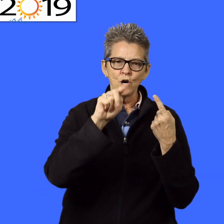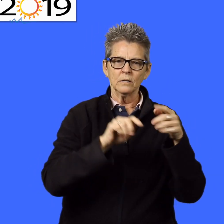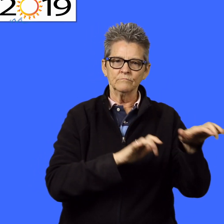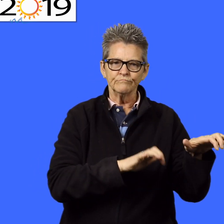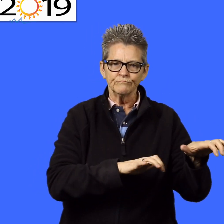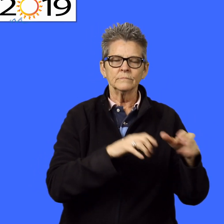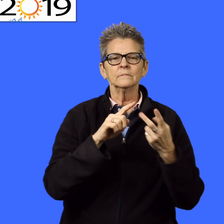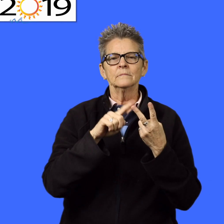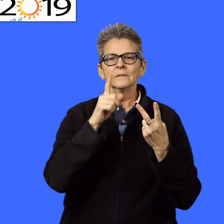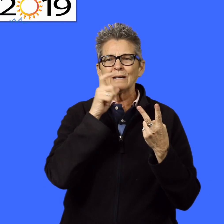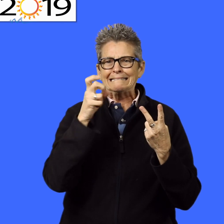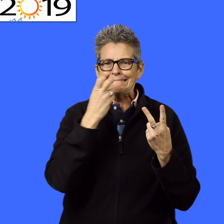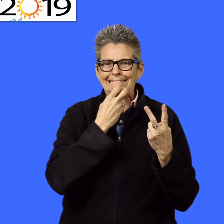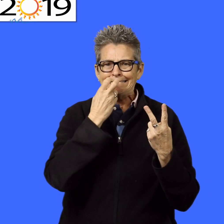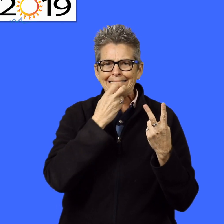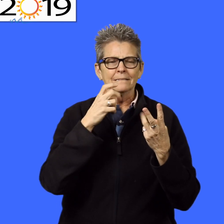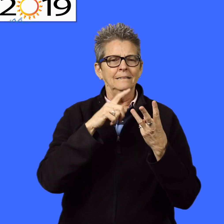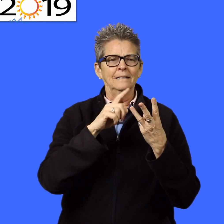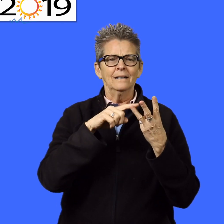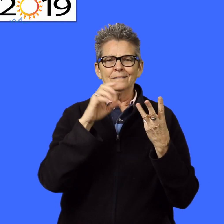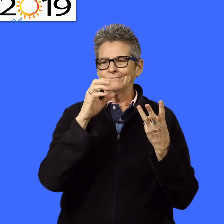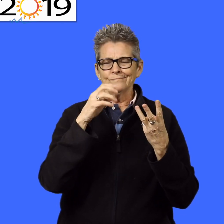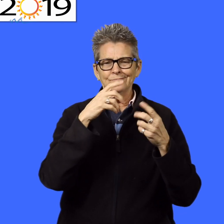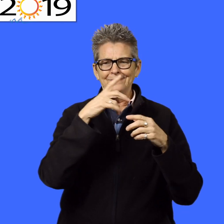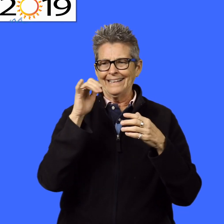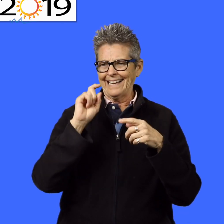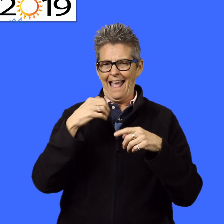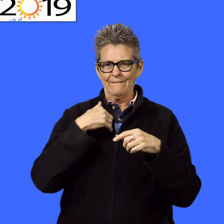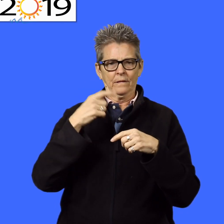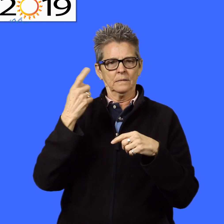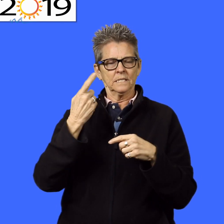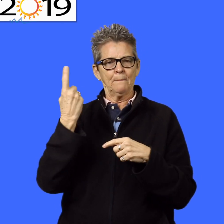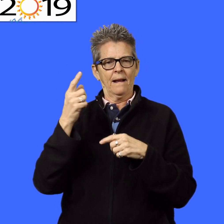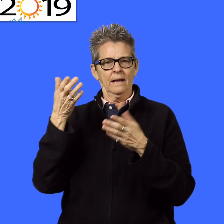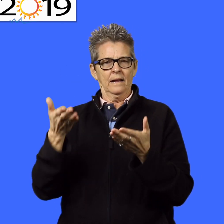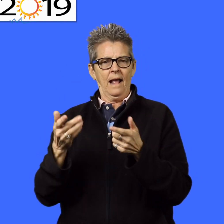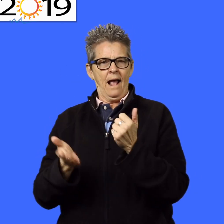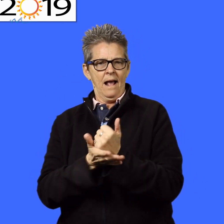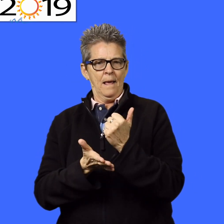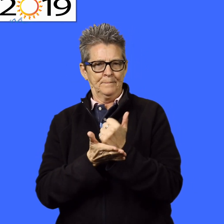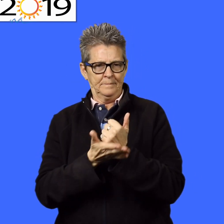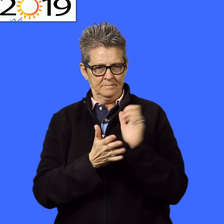of methods, such as CART, oral communication support, personalized assistance,